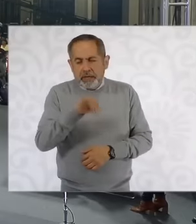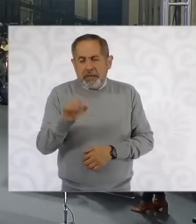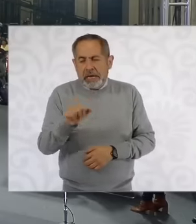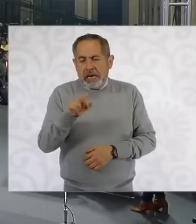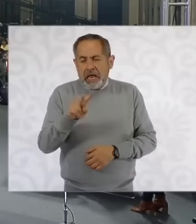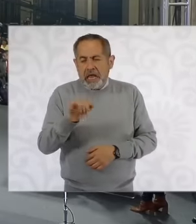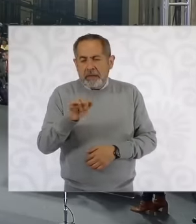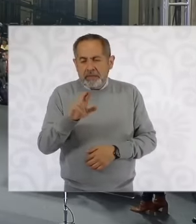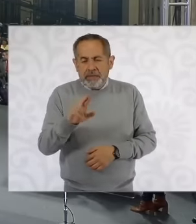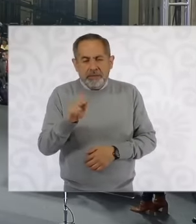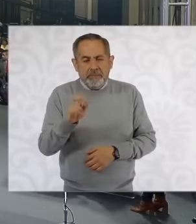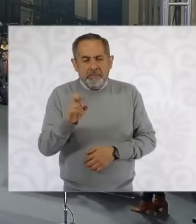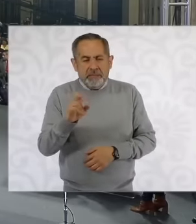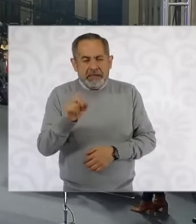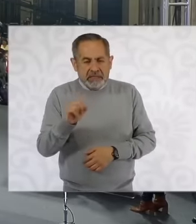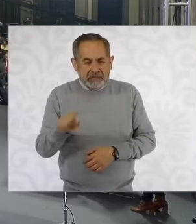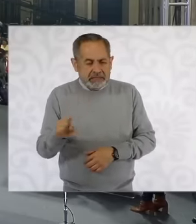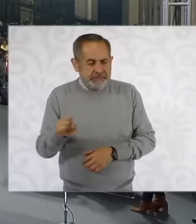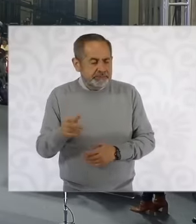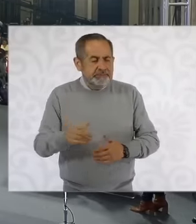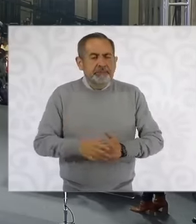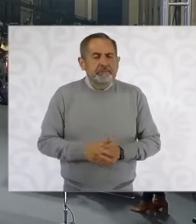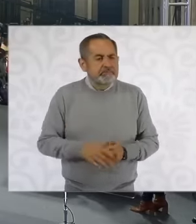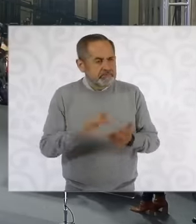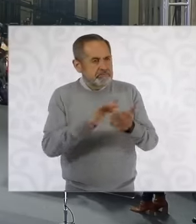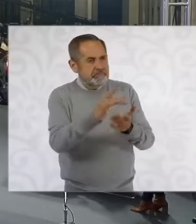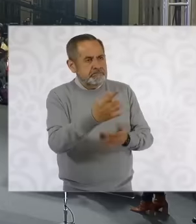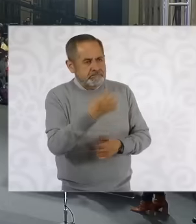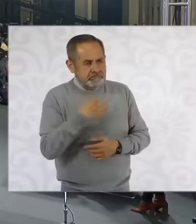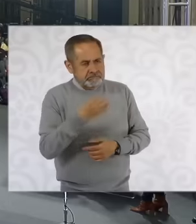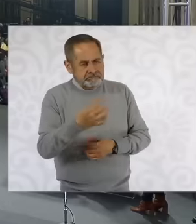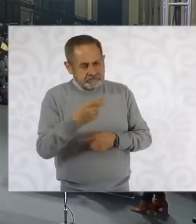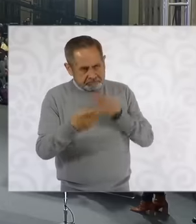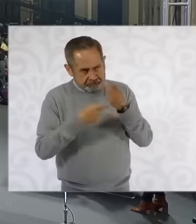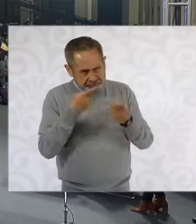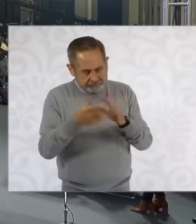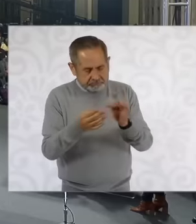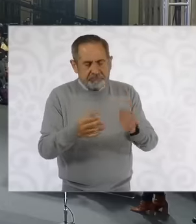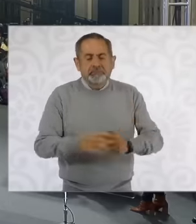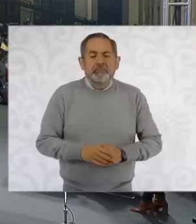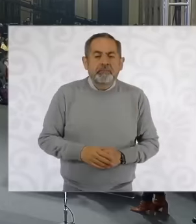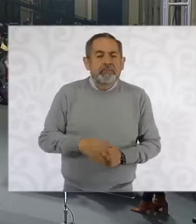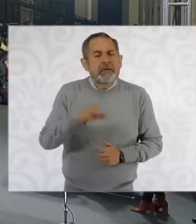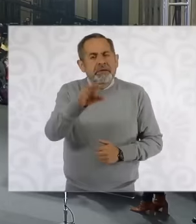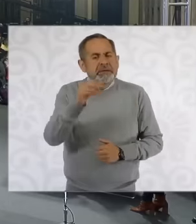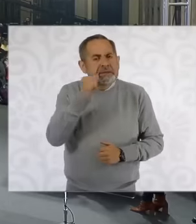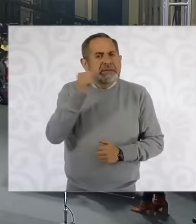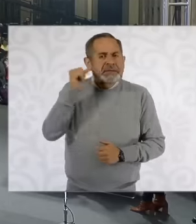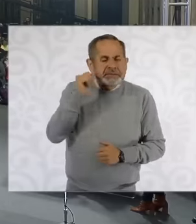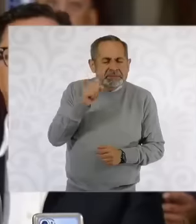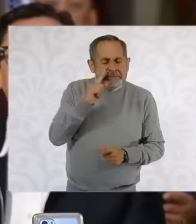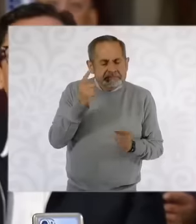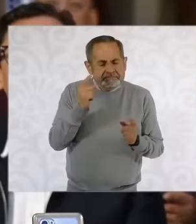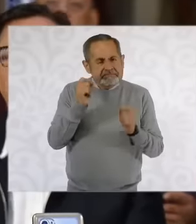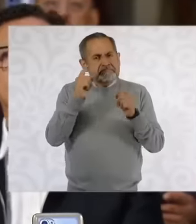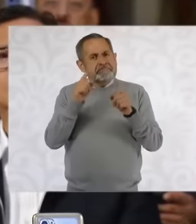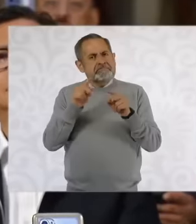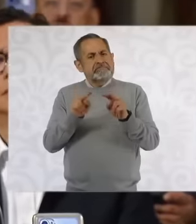I say news and thank you for the word president eh Yesterday you caught my attention in the news that